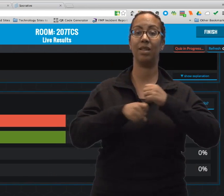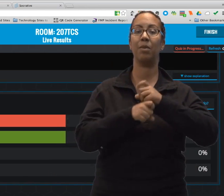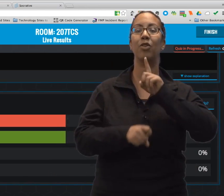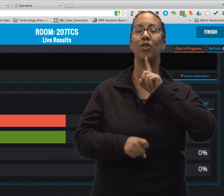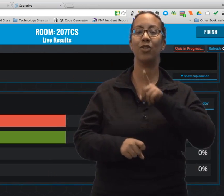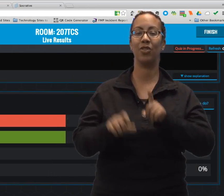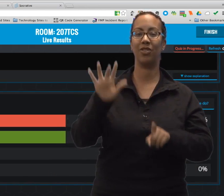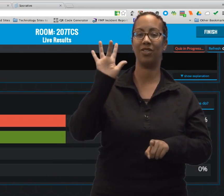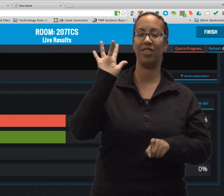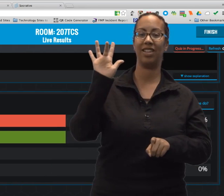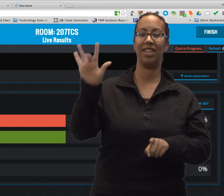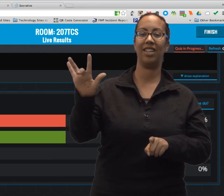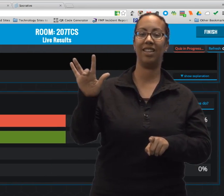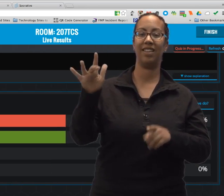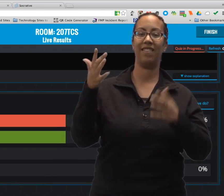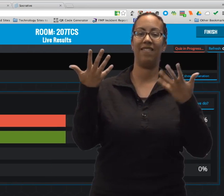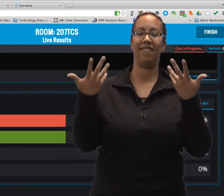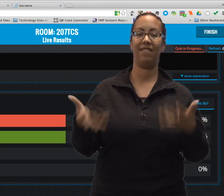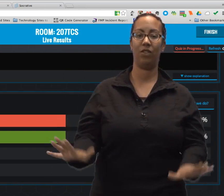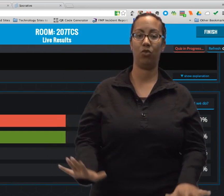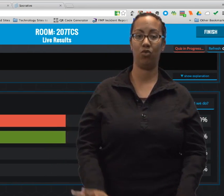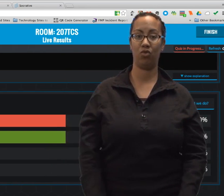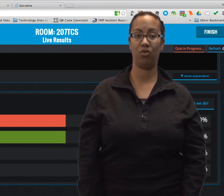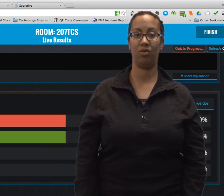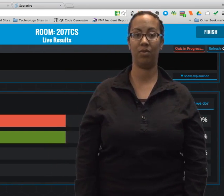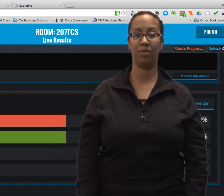When you're completely finished with the test, make sure to click Finish.